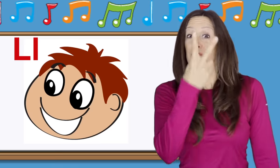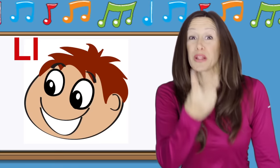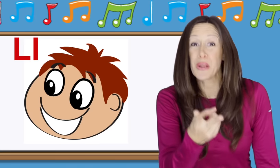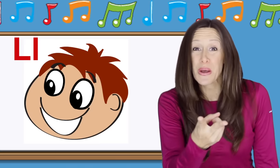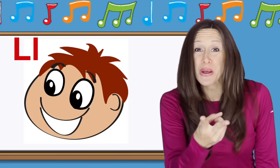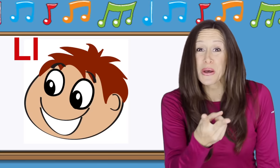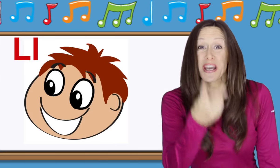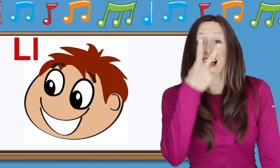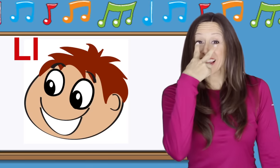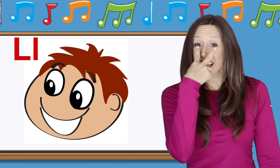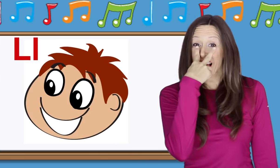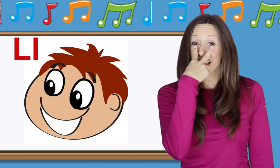L is for Look